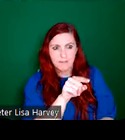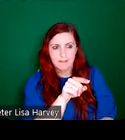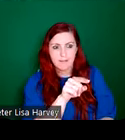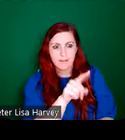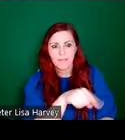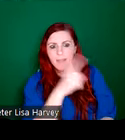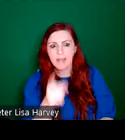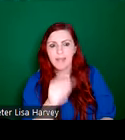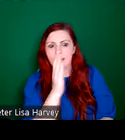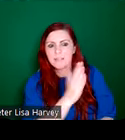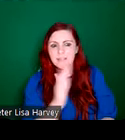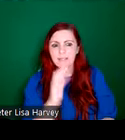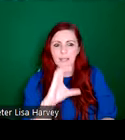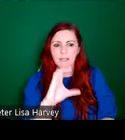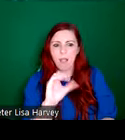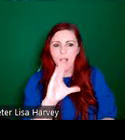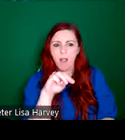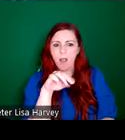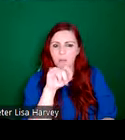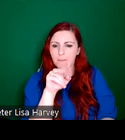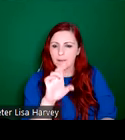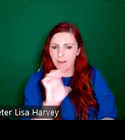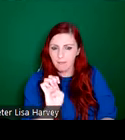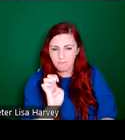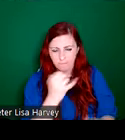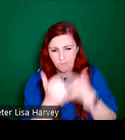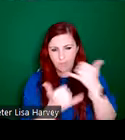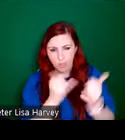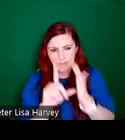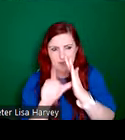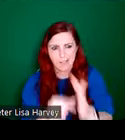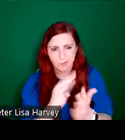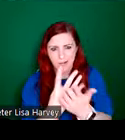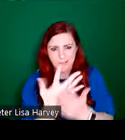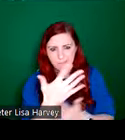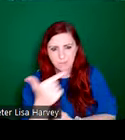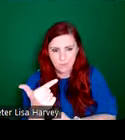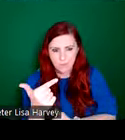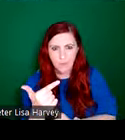Columcille on the right is obviously dates from many years later, 1952 And then